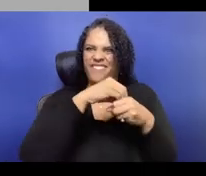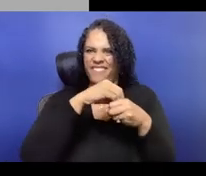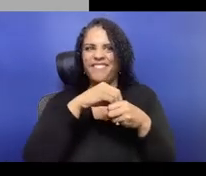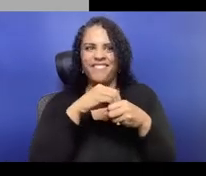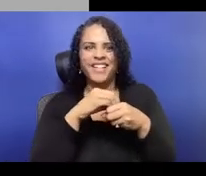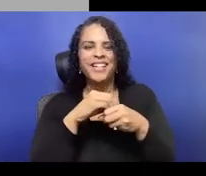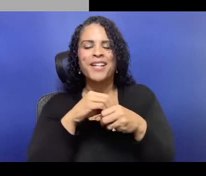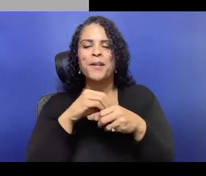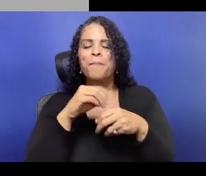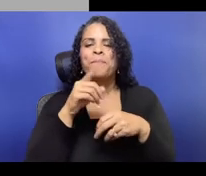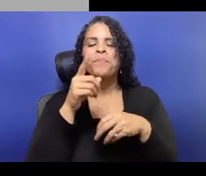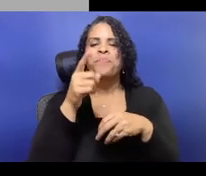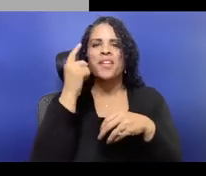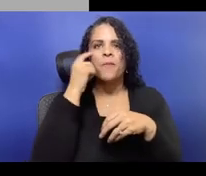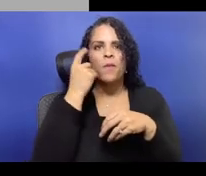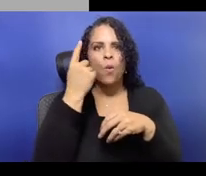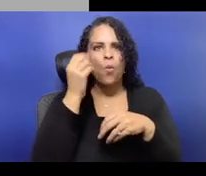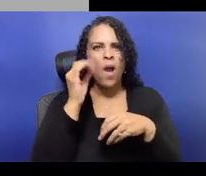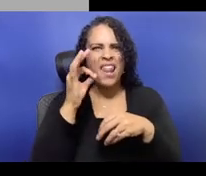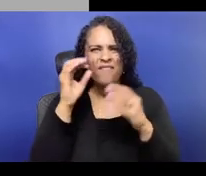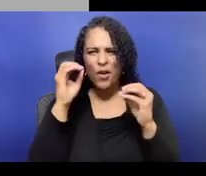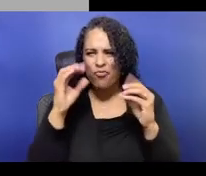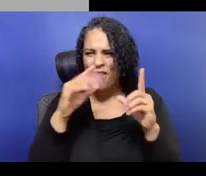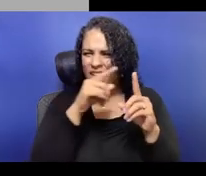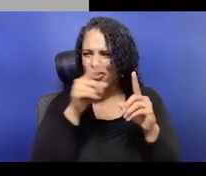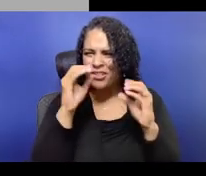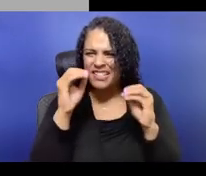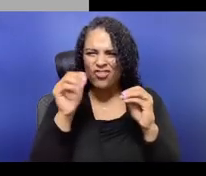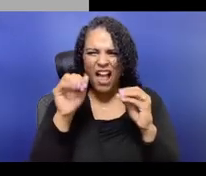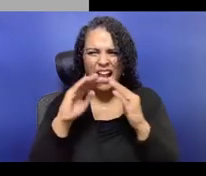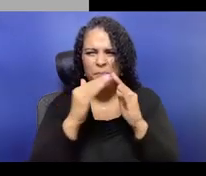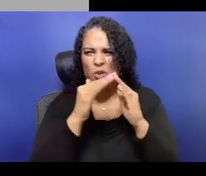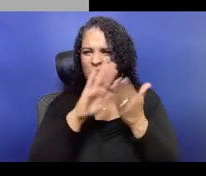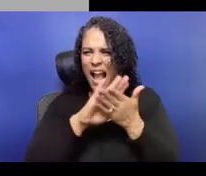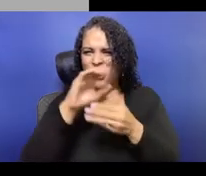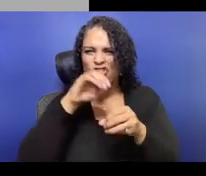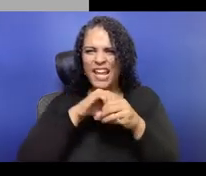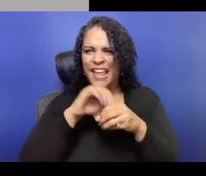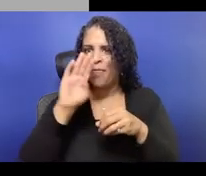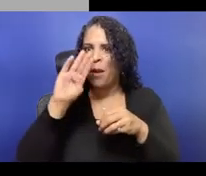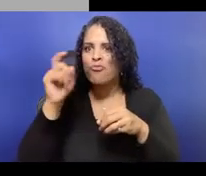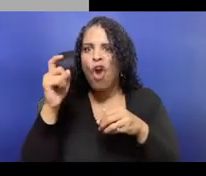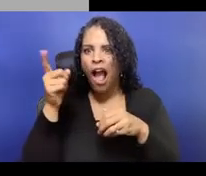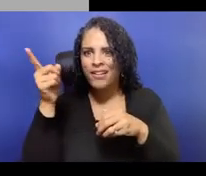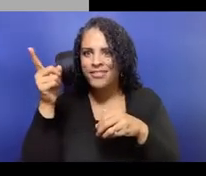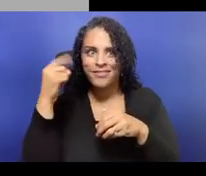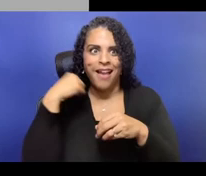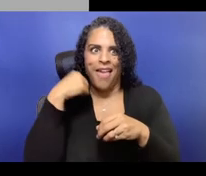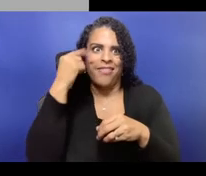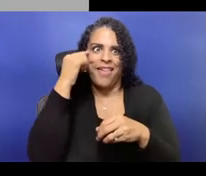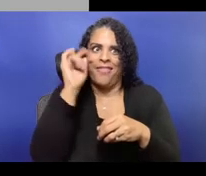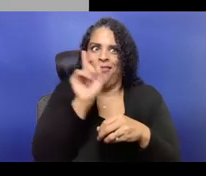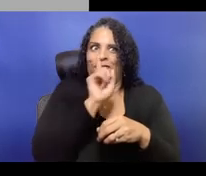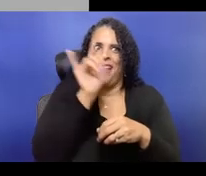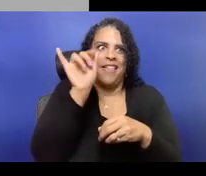the New York Showcase Code, some of you might be familiar with it, where, you know, with the actors union,